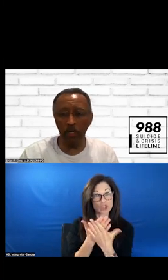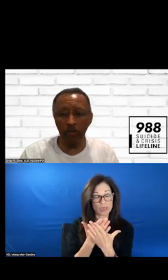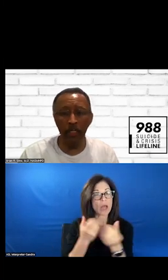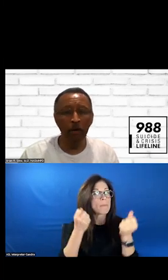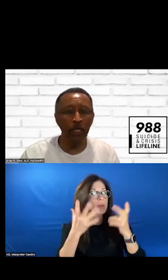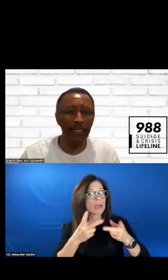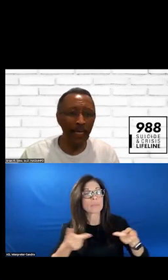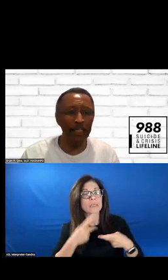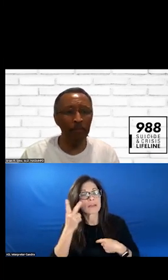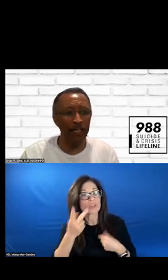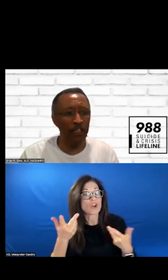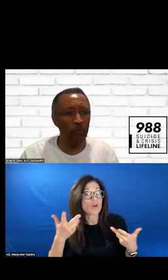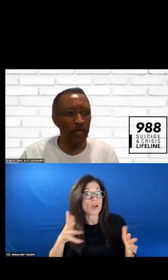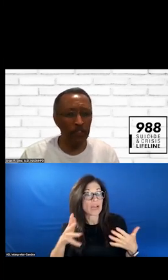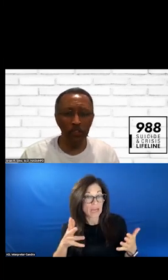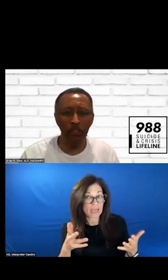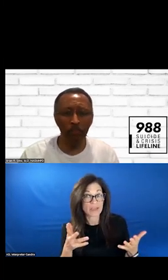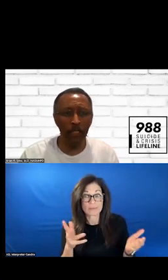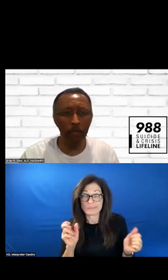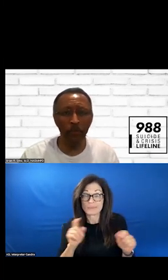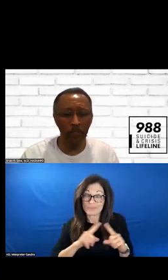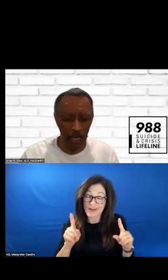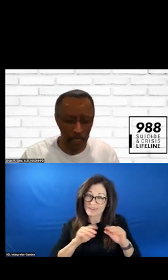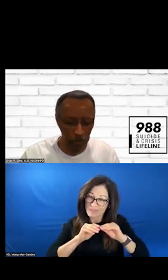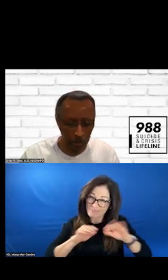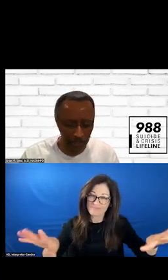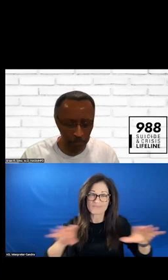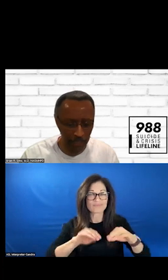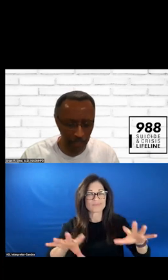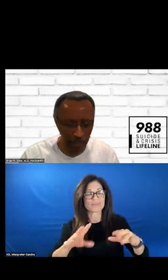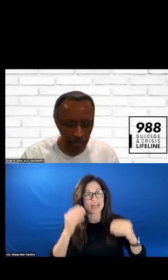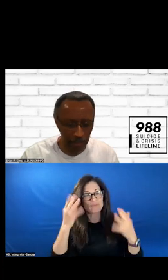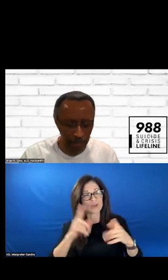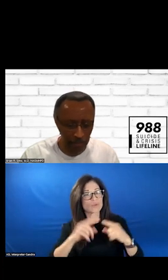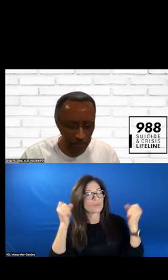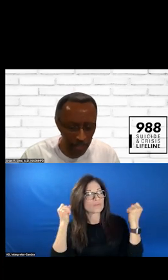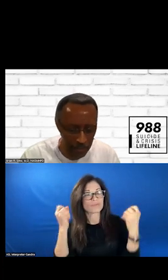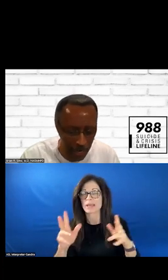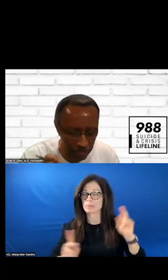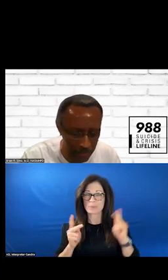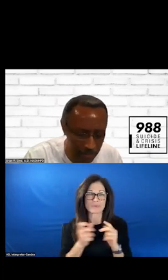THIS ALREADY, BUT IT IS ABOUT GETTING THE WORD OUT TO AS MANY PEOPLE AS WE POSSIBLY CAN. NEXT SLIDE, PLEASE.